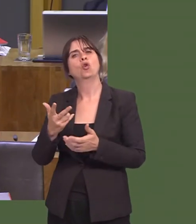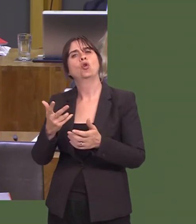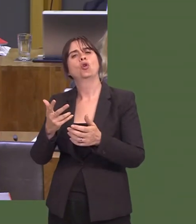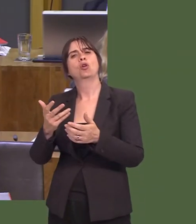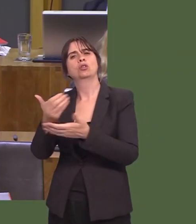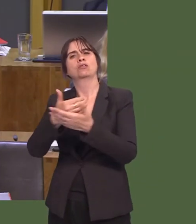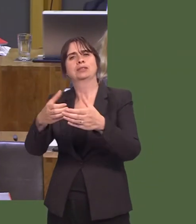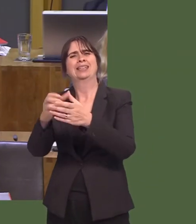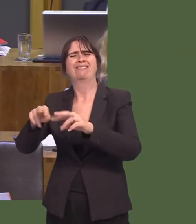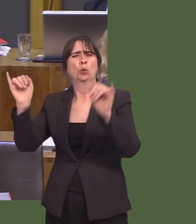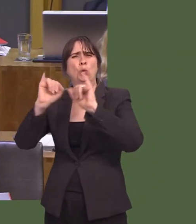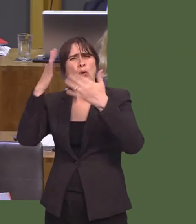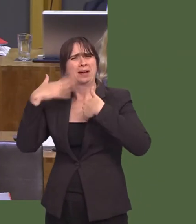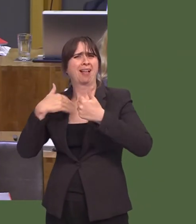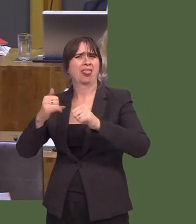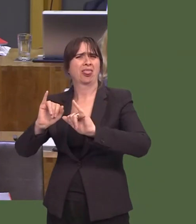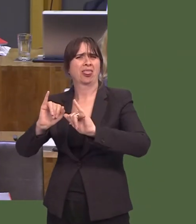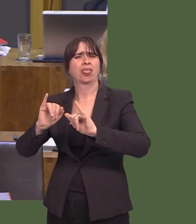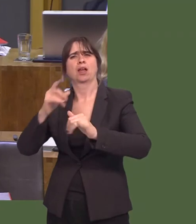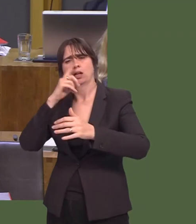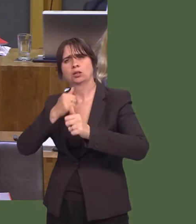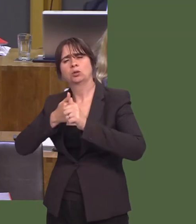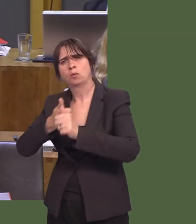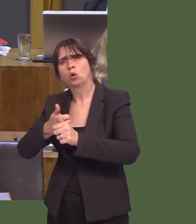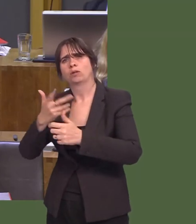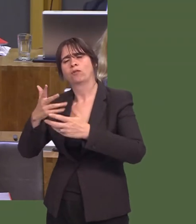mental illnesses are supported into social, education, and employment opportunities.